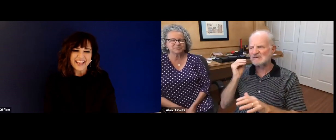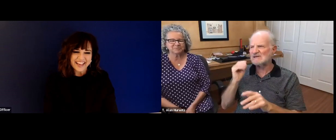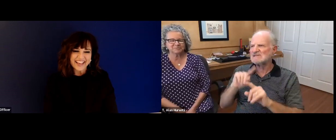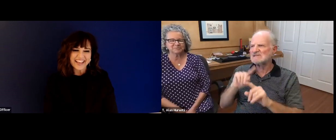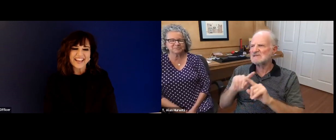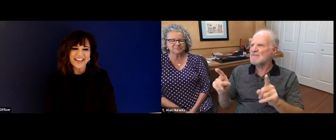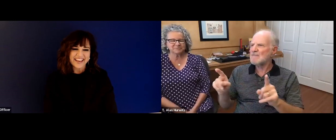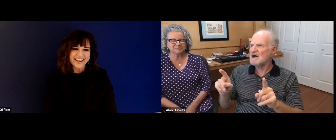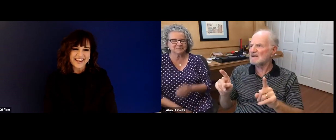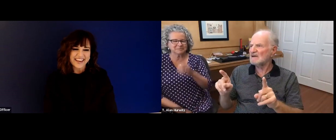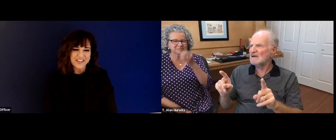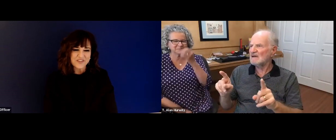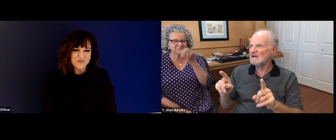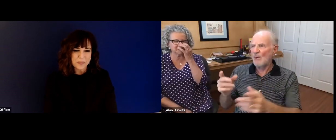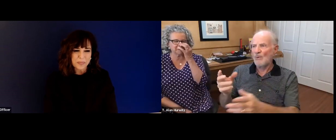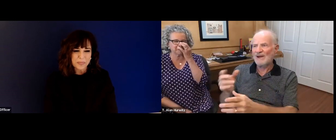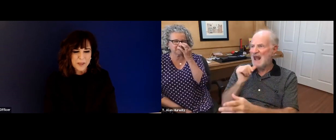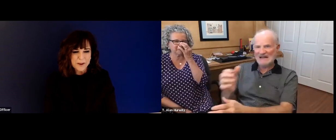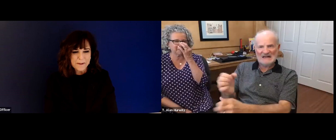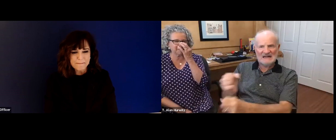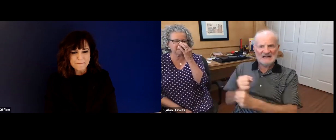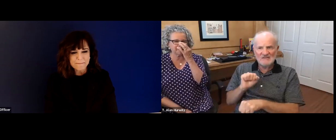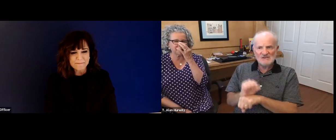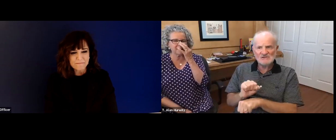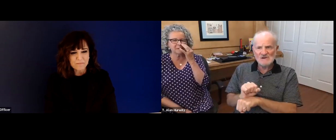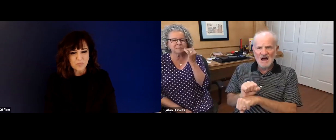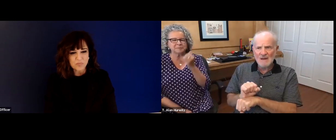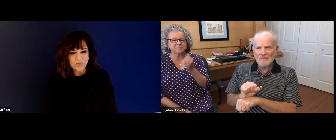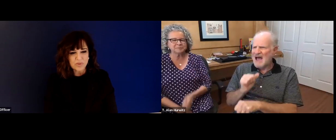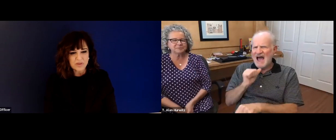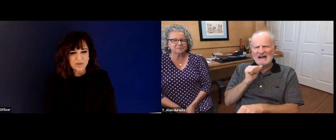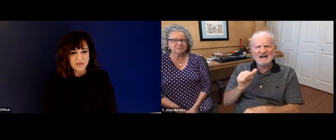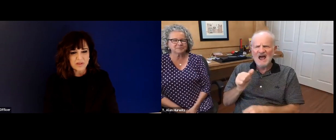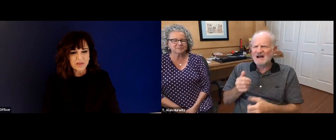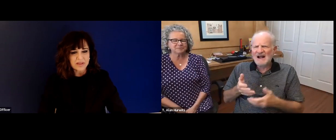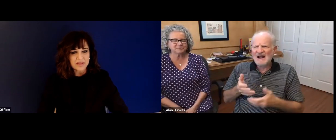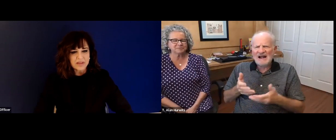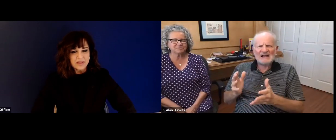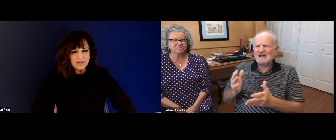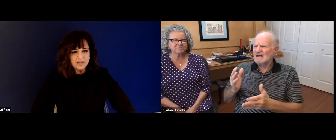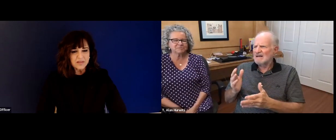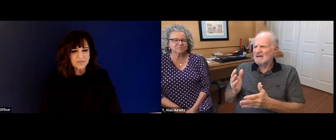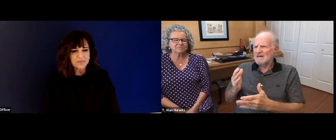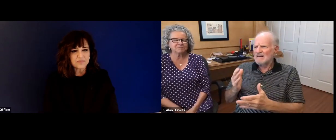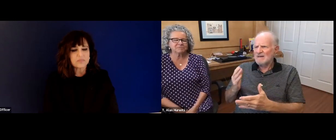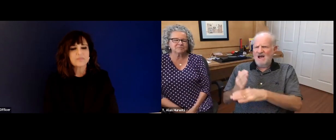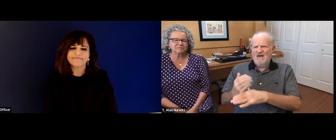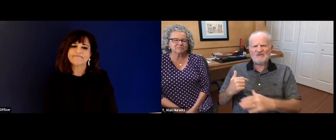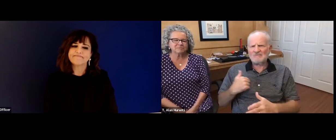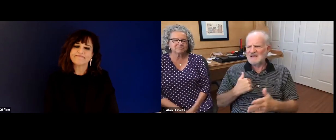positions, I was able to answer the question that was asked and not go off script. But yeah, it was they were all wonderful